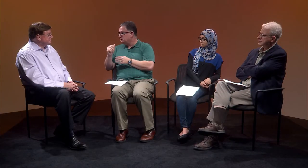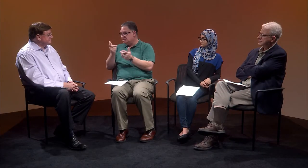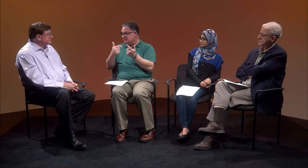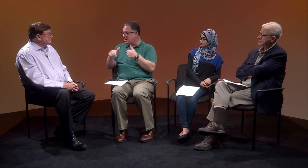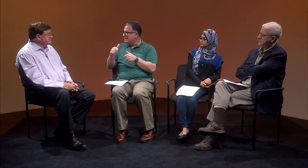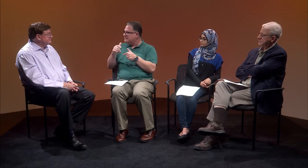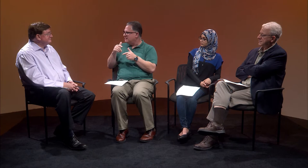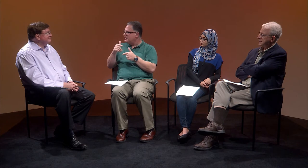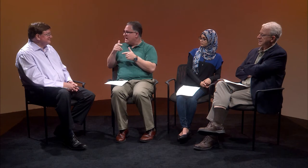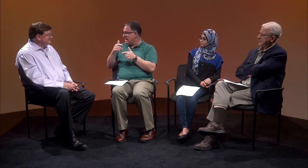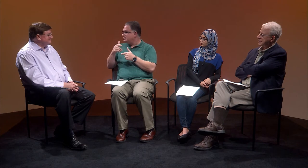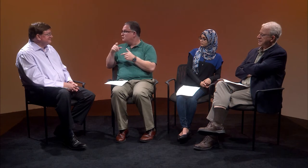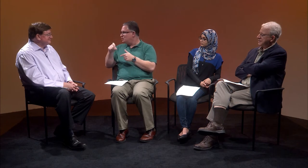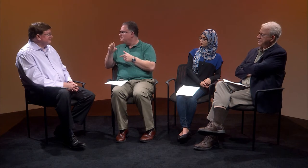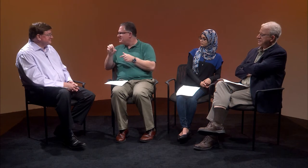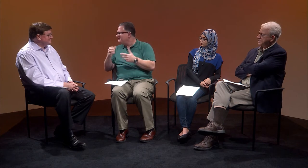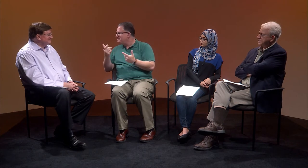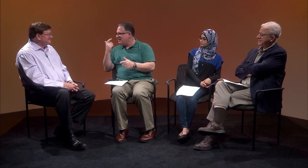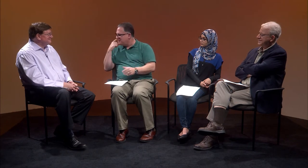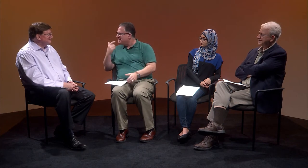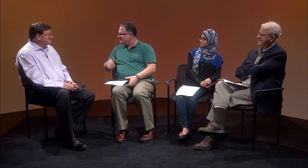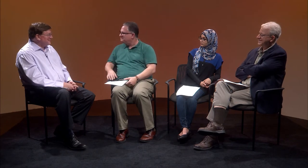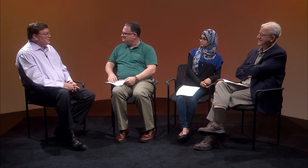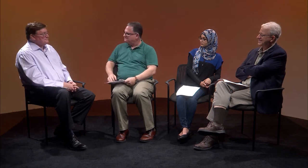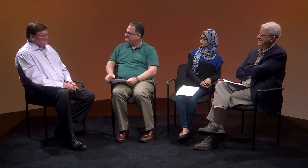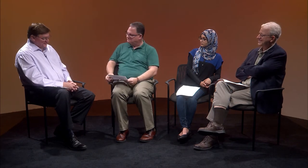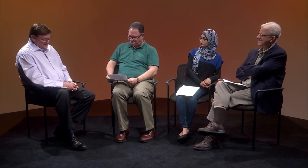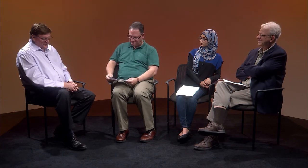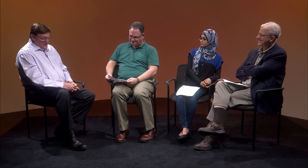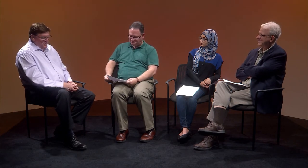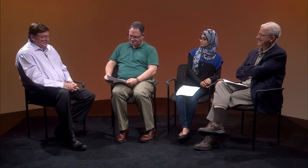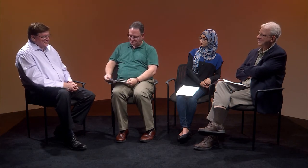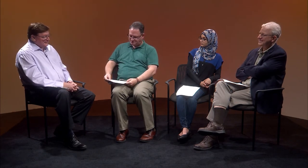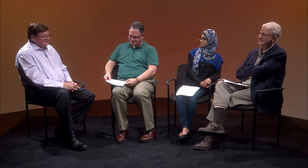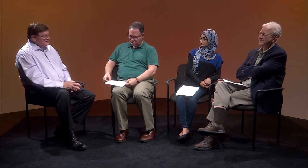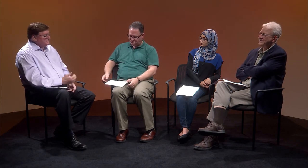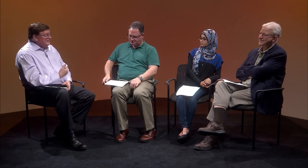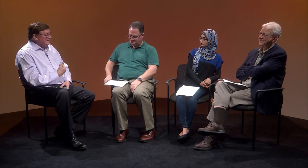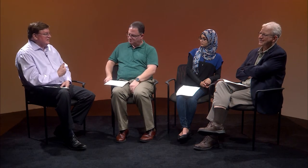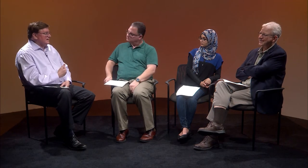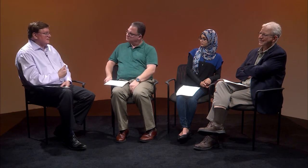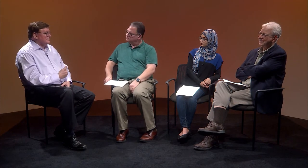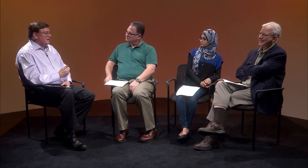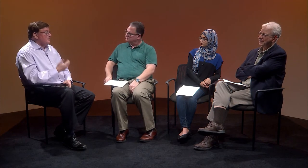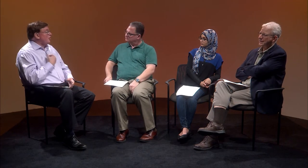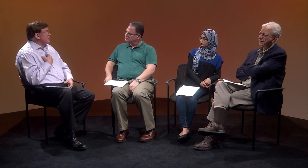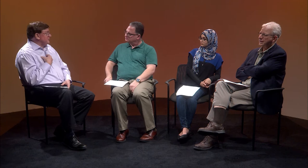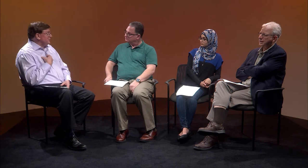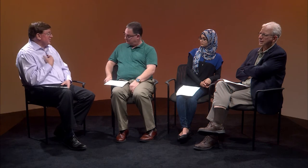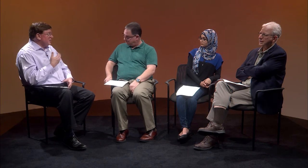They just sign, as it should be, I think. Well, to me, as I'm hard of hearing,